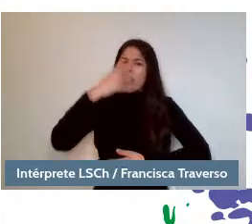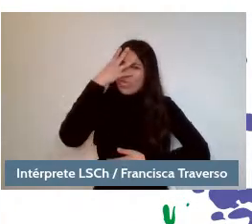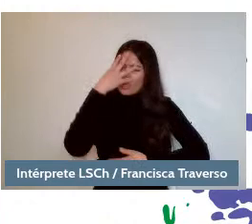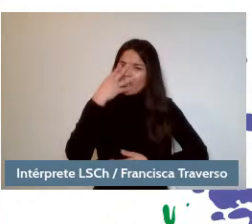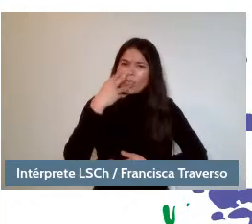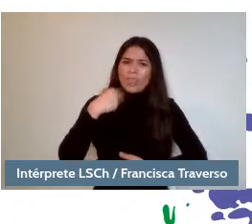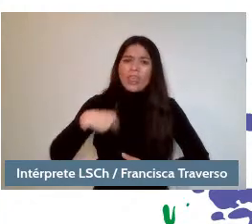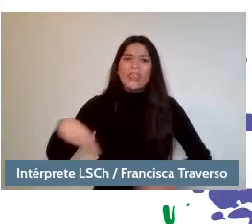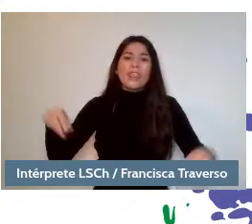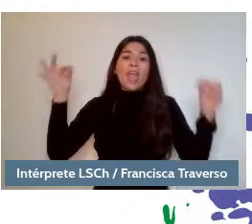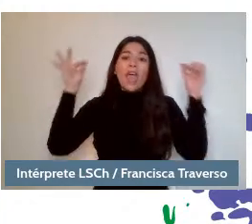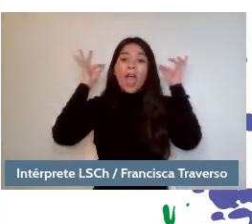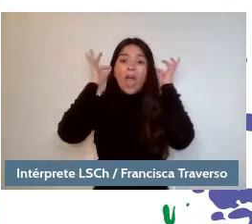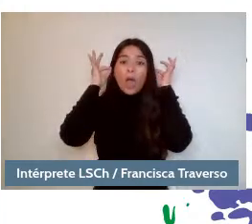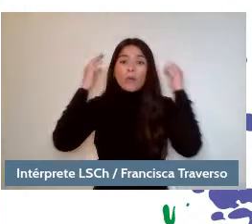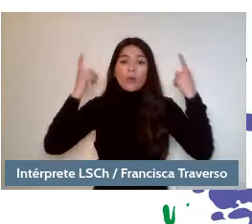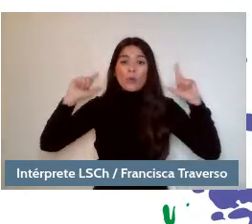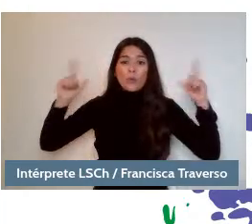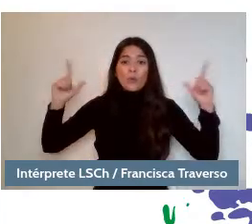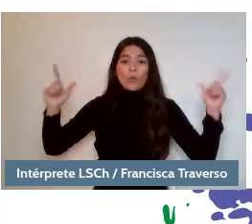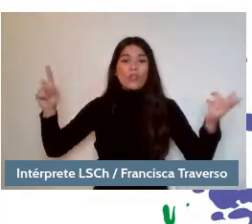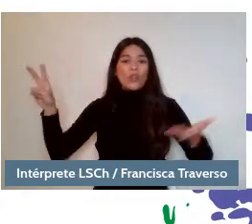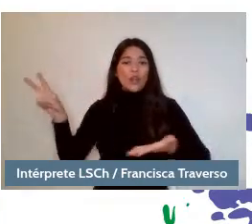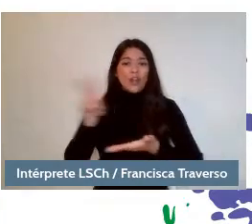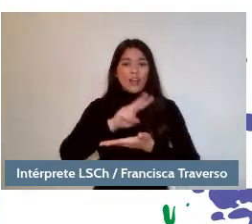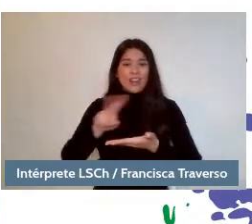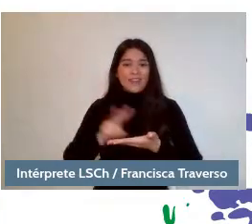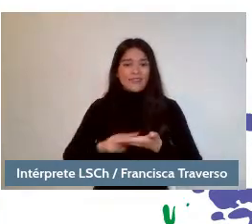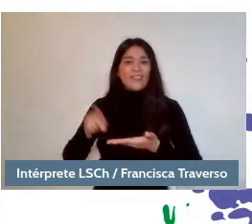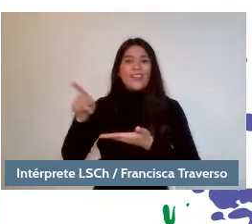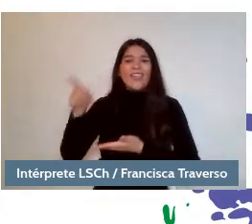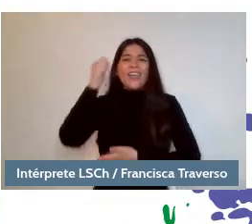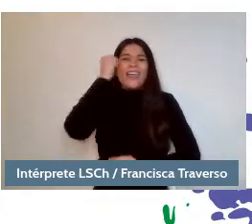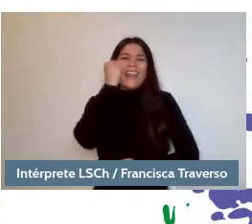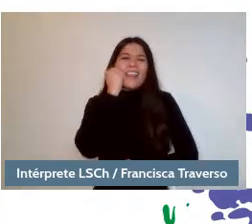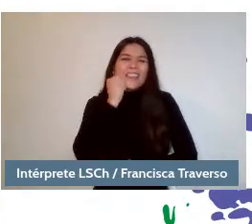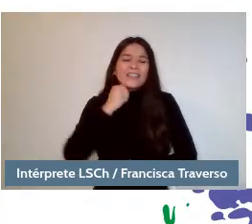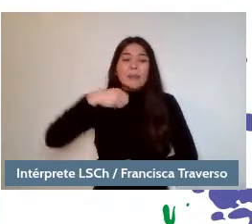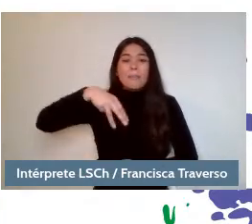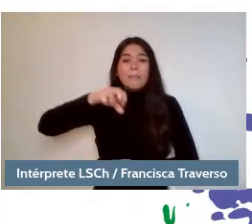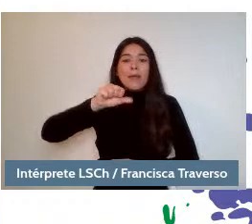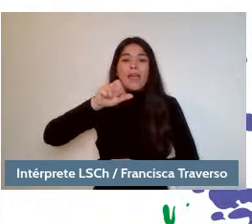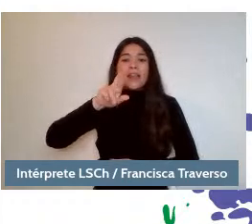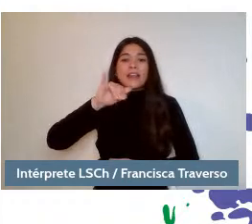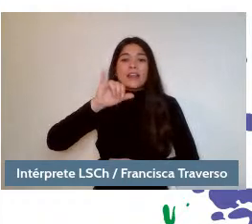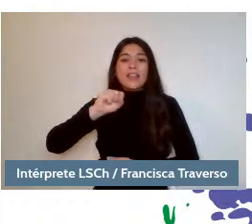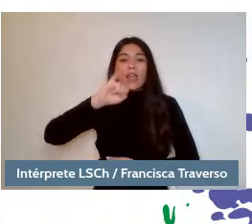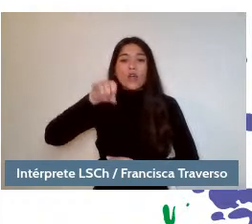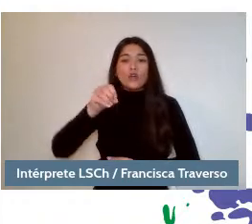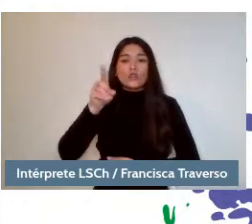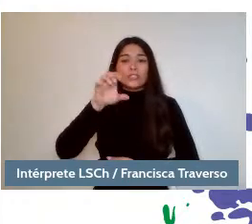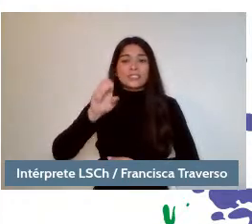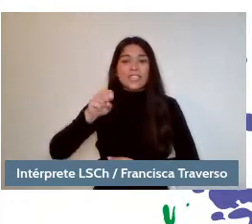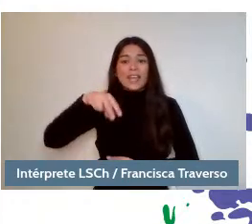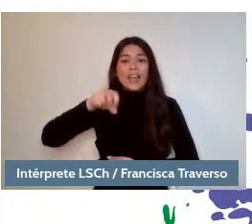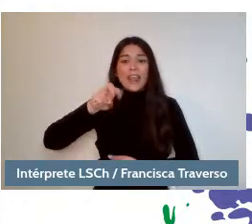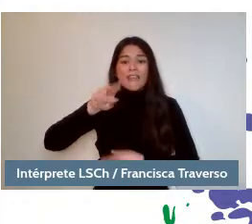She is our dearest Mara Jose Navia, an academic from the Faculty of Arts.